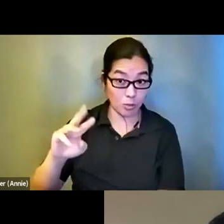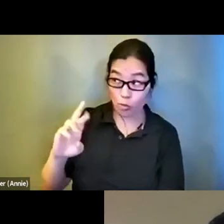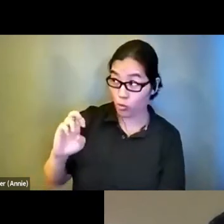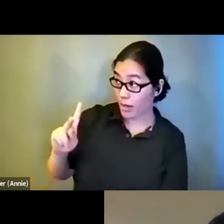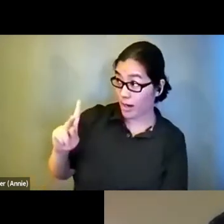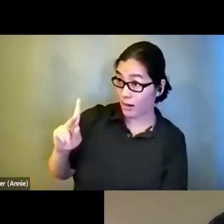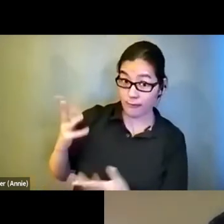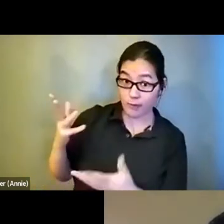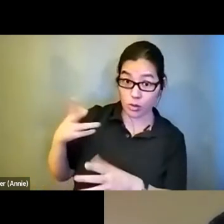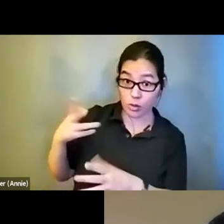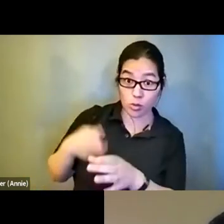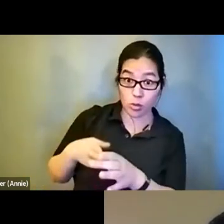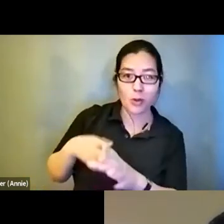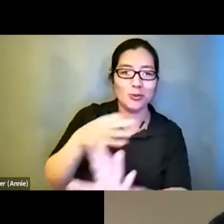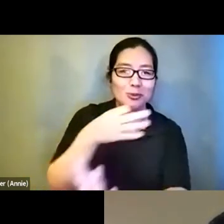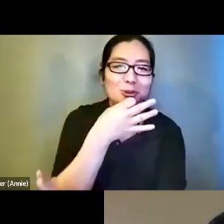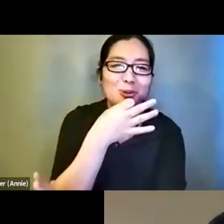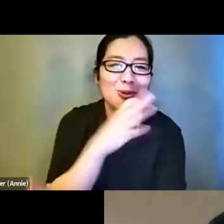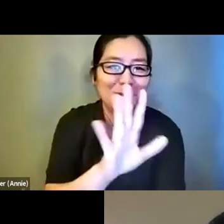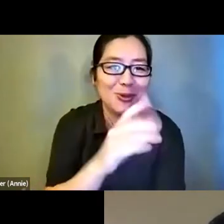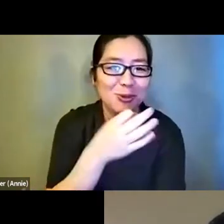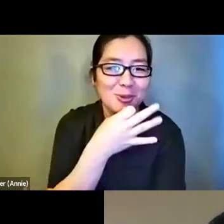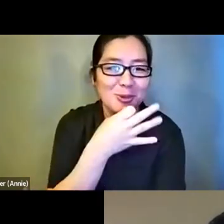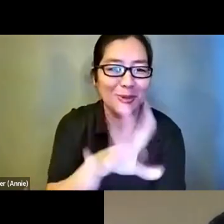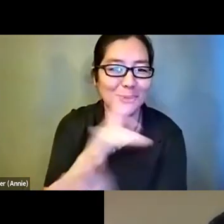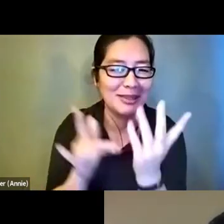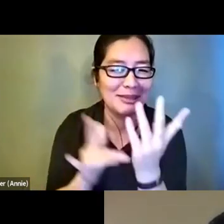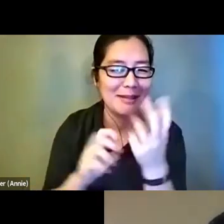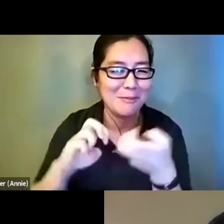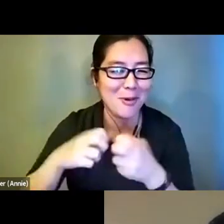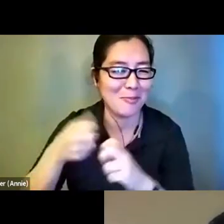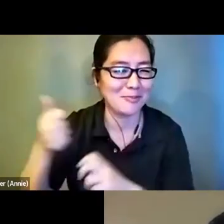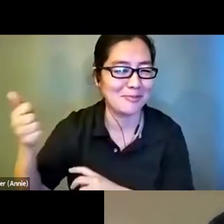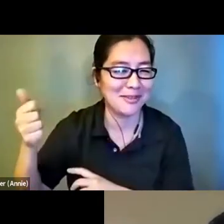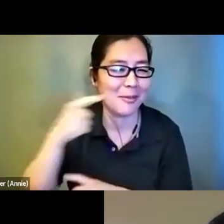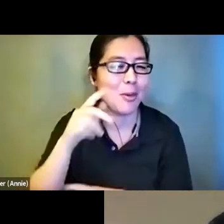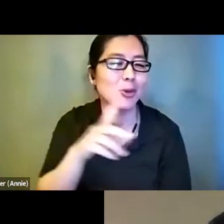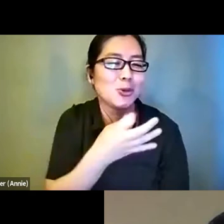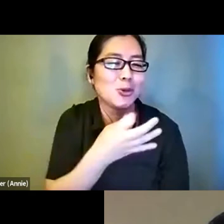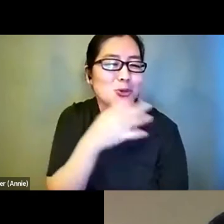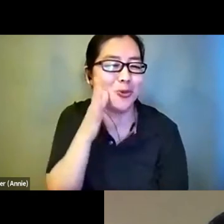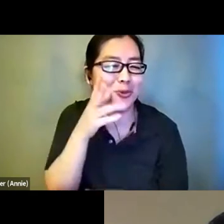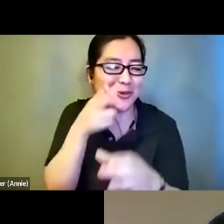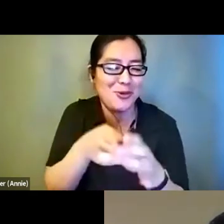joining us shortly. Having a tech problem, too. He is on the way. >>>: Excellent.